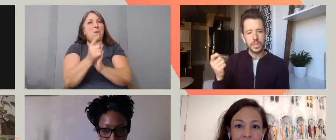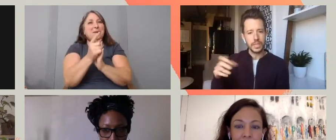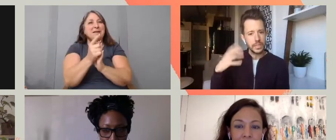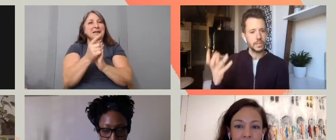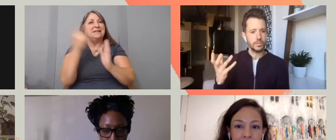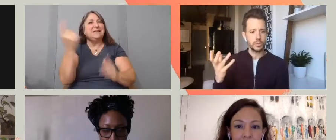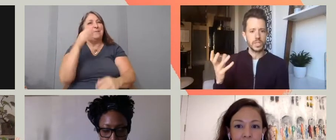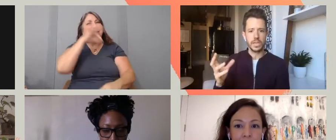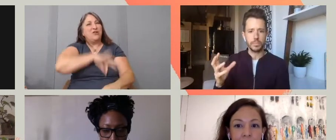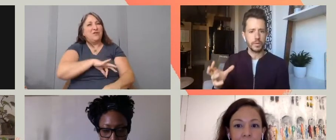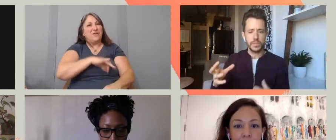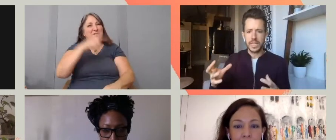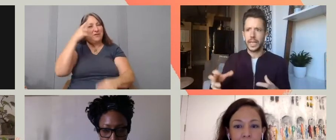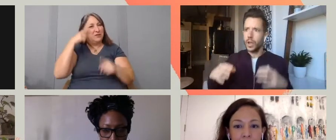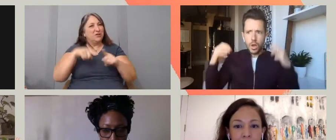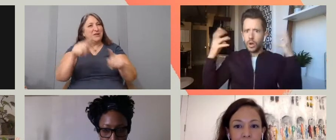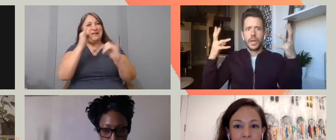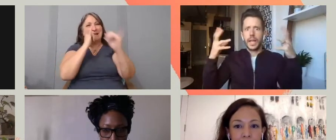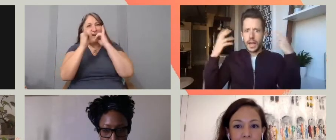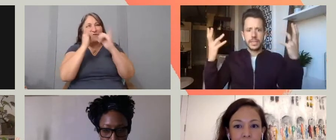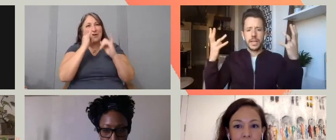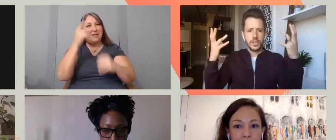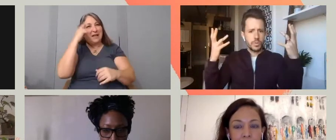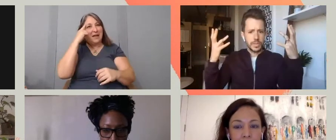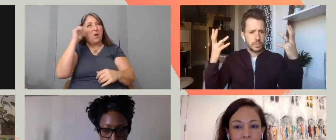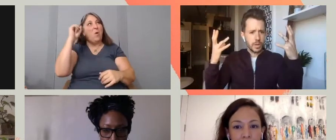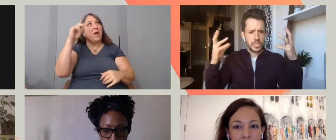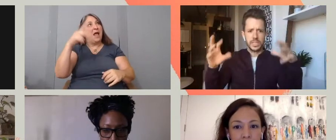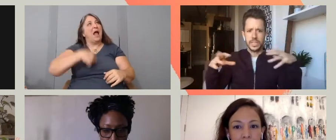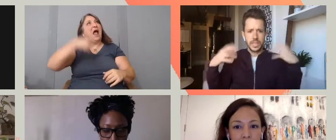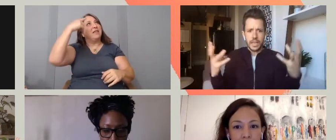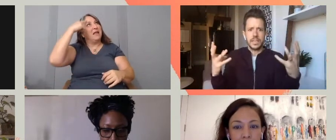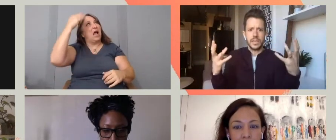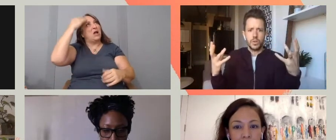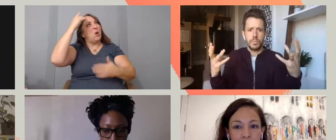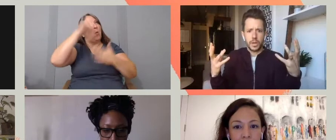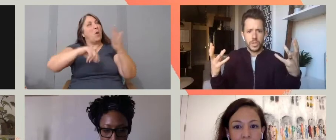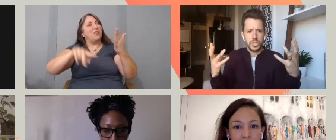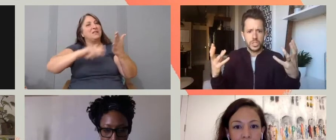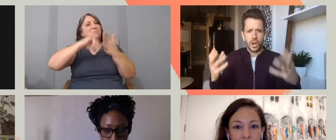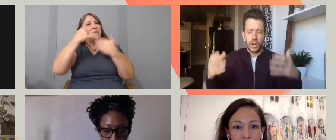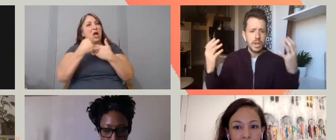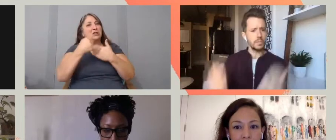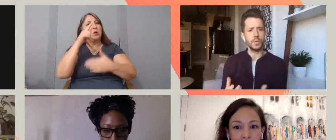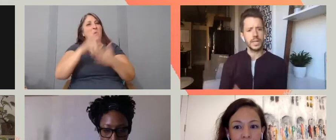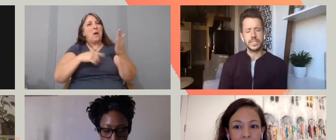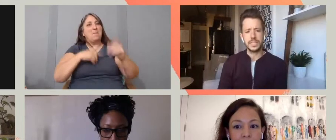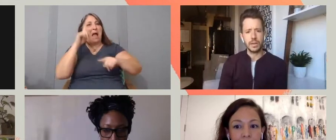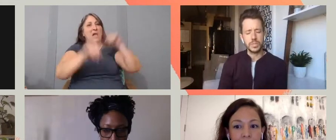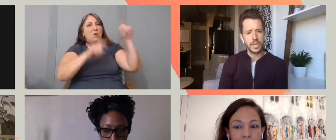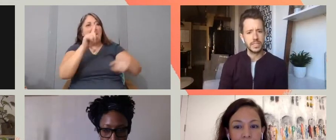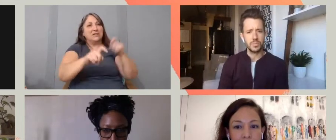And there's something useful for me in the interview setup of thinking, okay, I think I know what this project is, I think I know what my questions are,